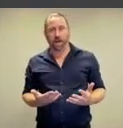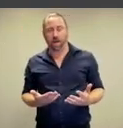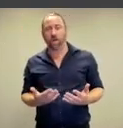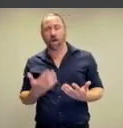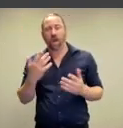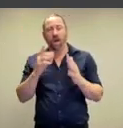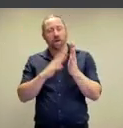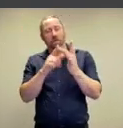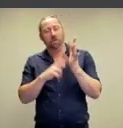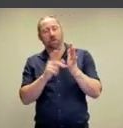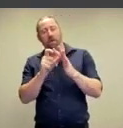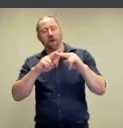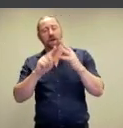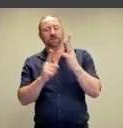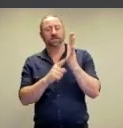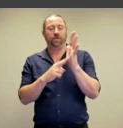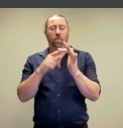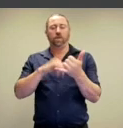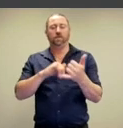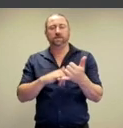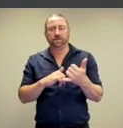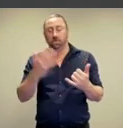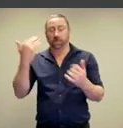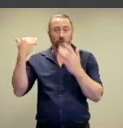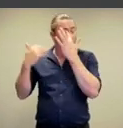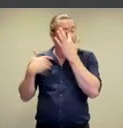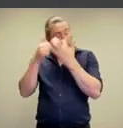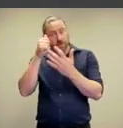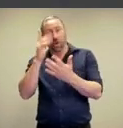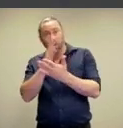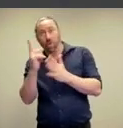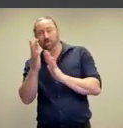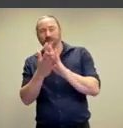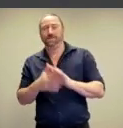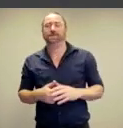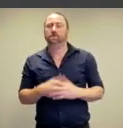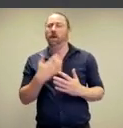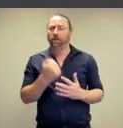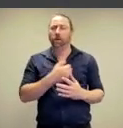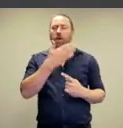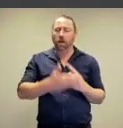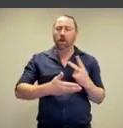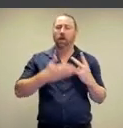mindfulness before we knew what the word mindfulness knew and she did this